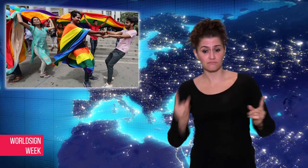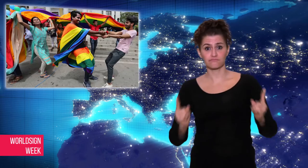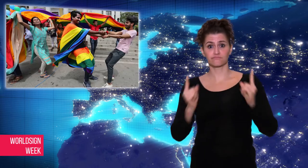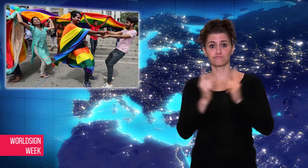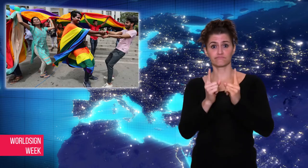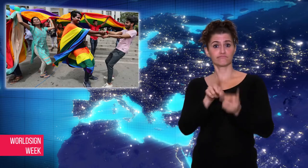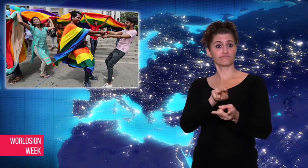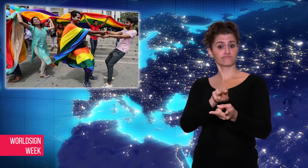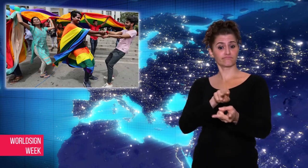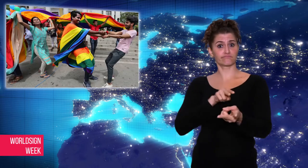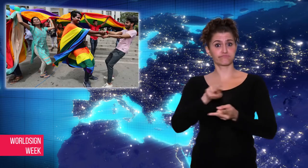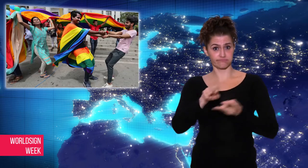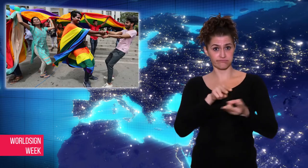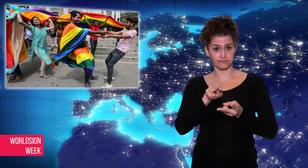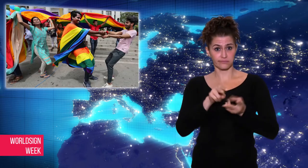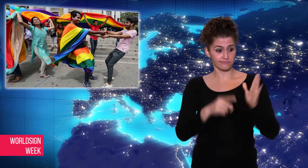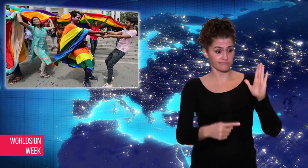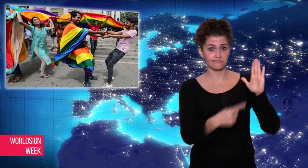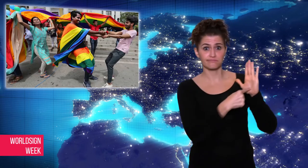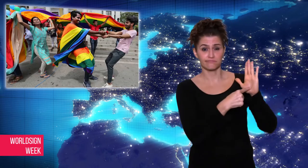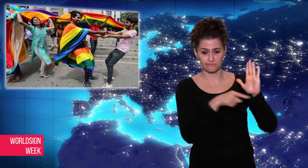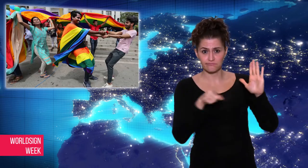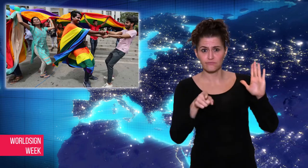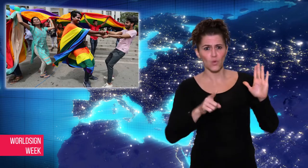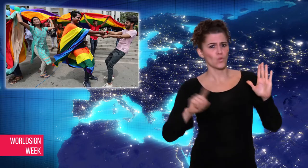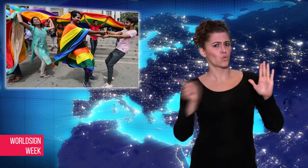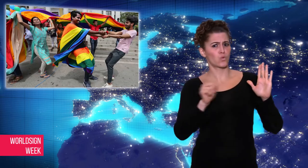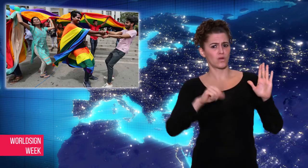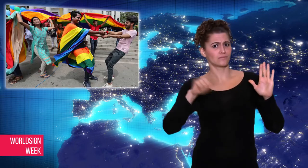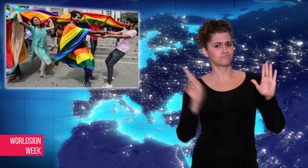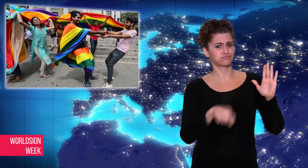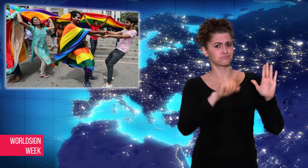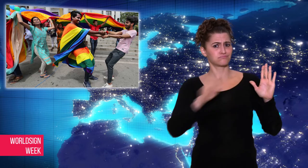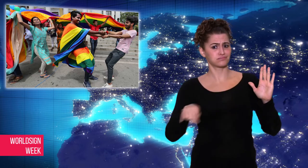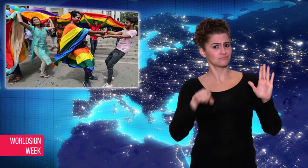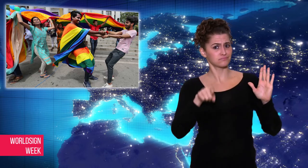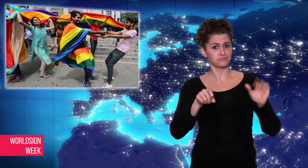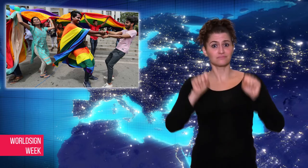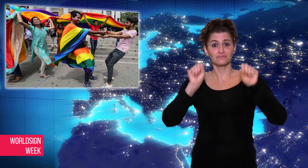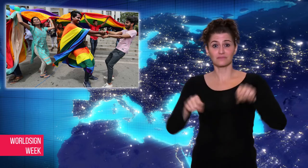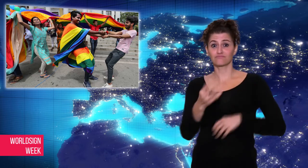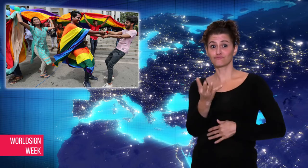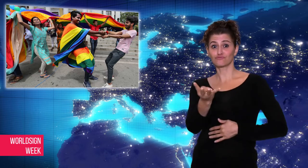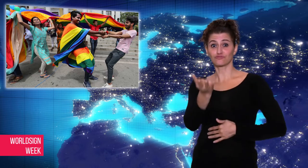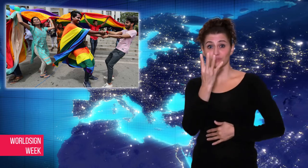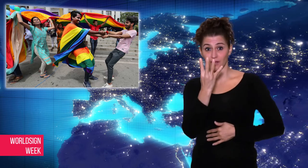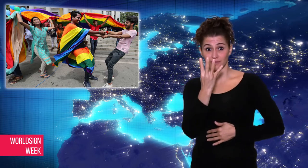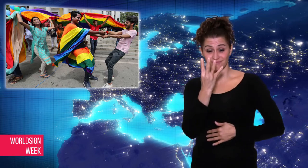same-sex partners as illegal, was